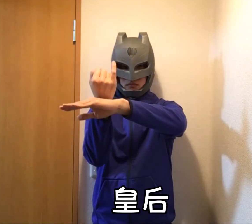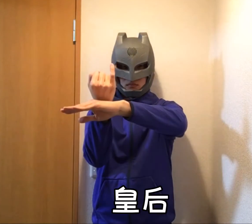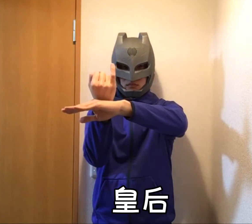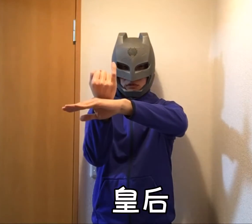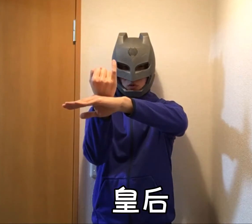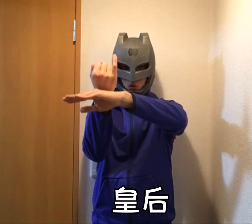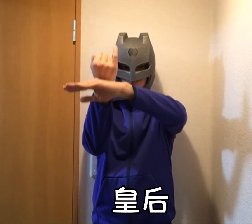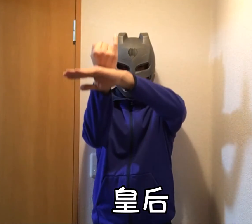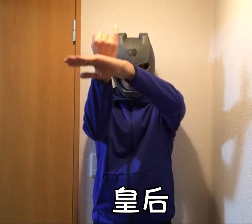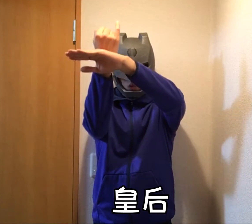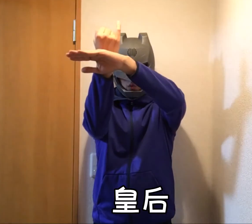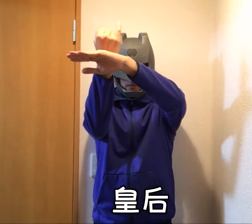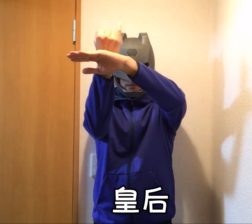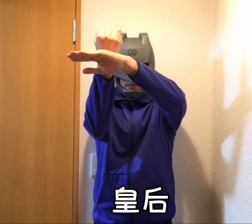Empress